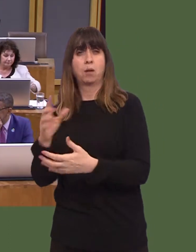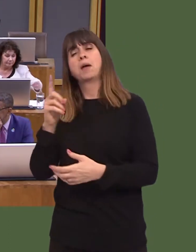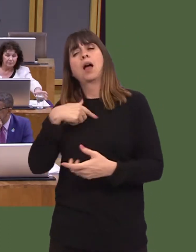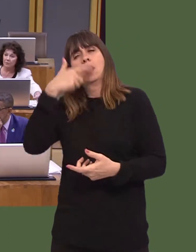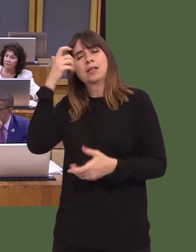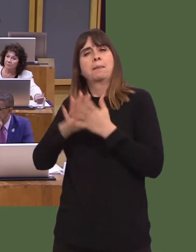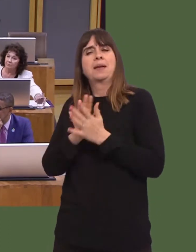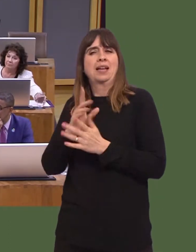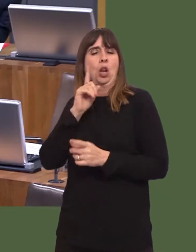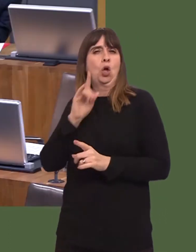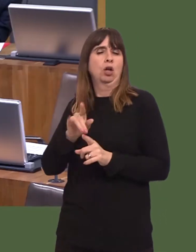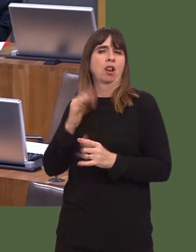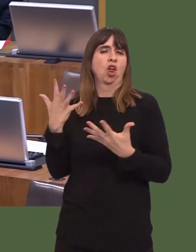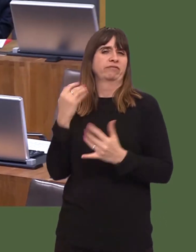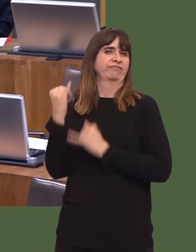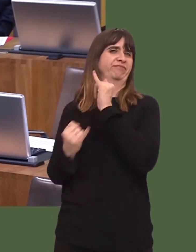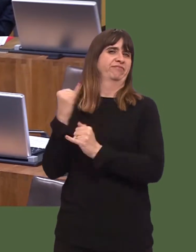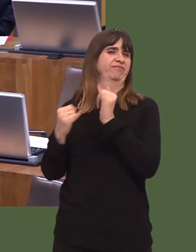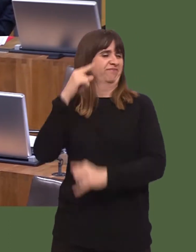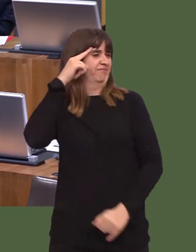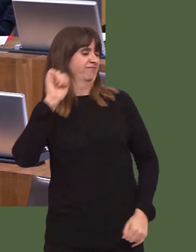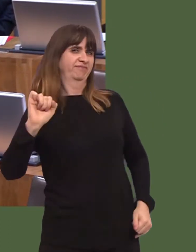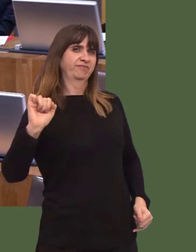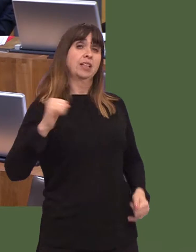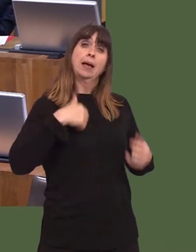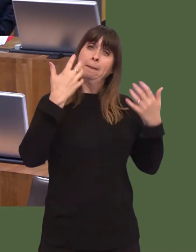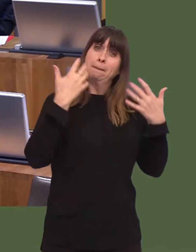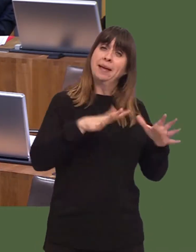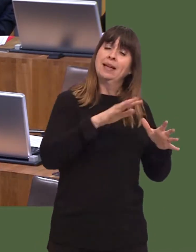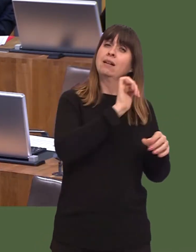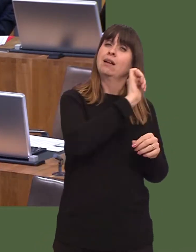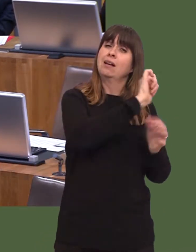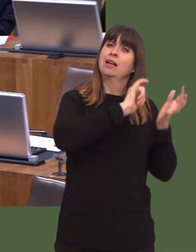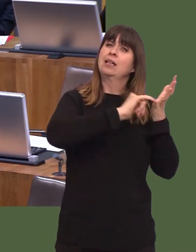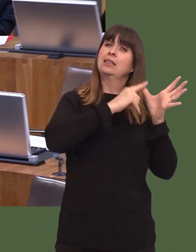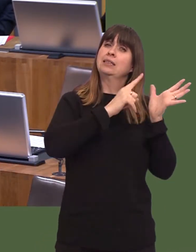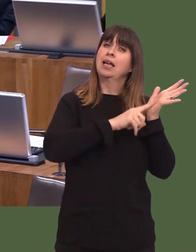I have been to the Salvation Armyís purple bus that appears in Cathays Park in Cardiff.